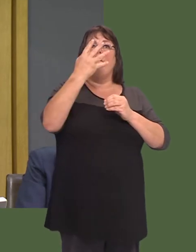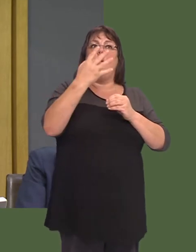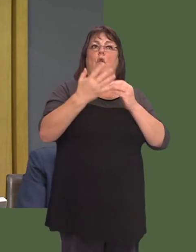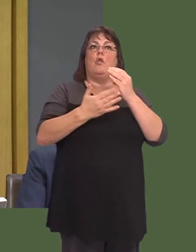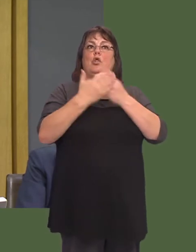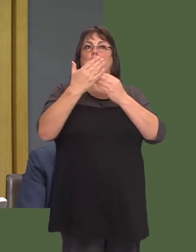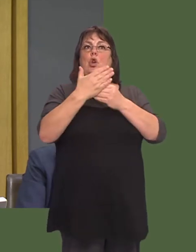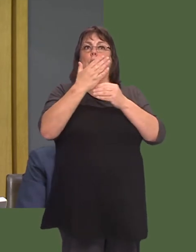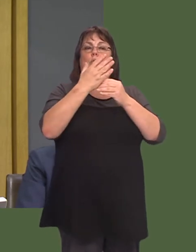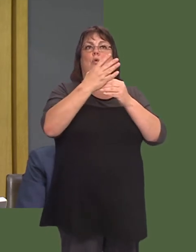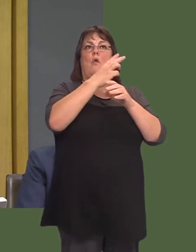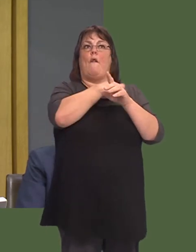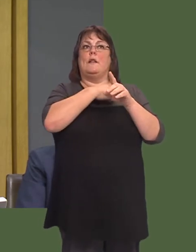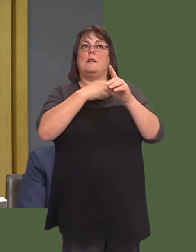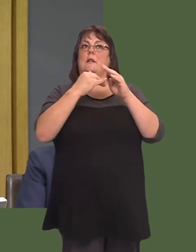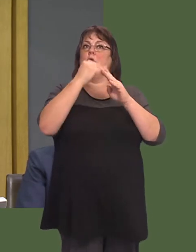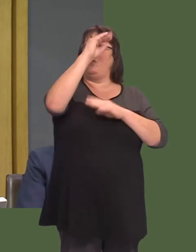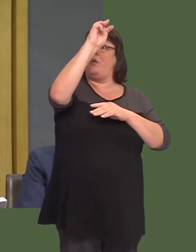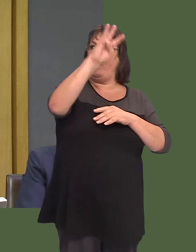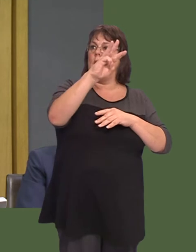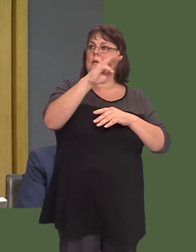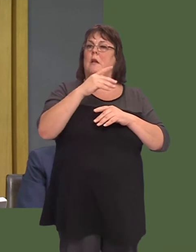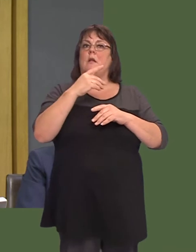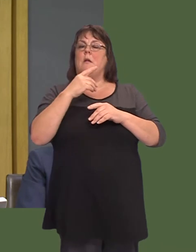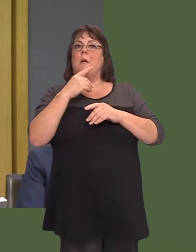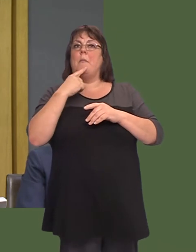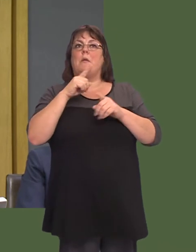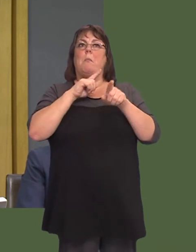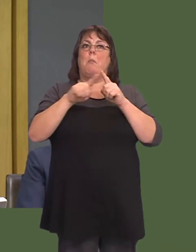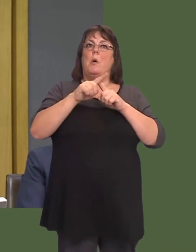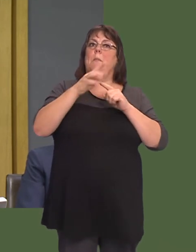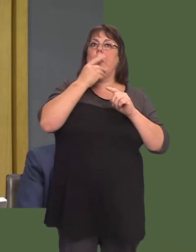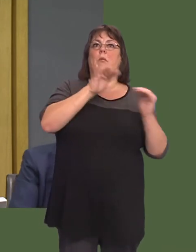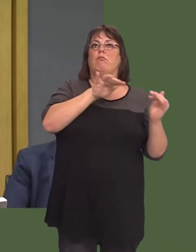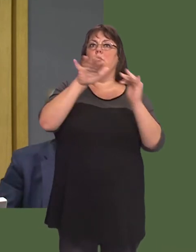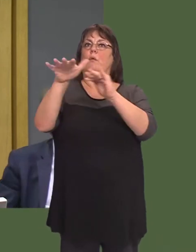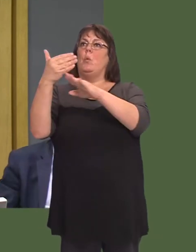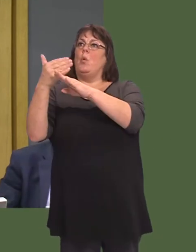and potential recruits choosing to sign up to work for English forces instead, and calling